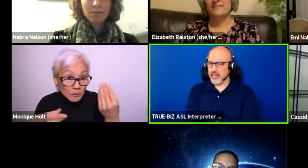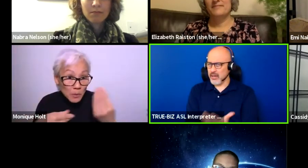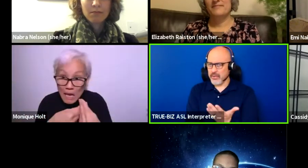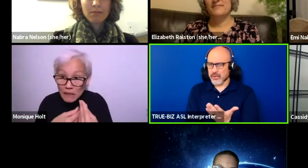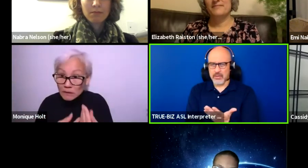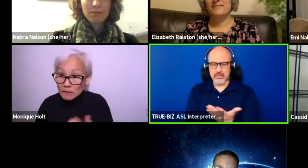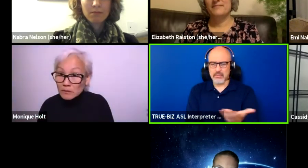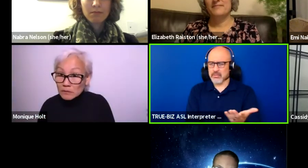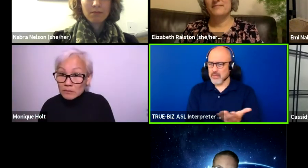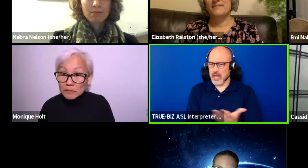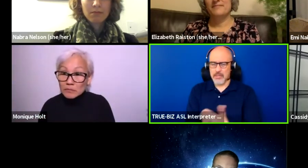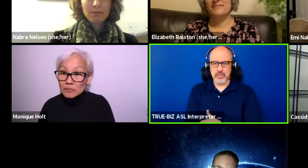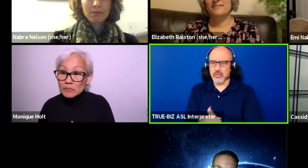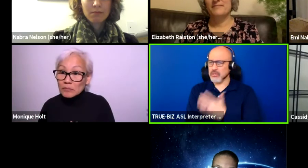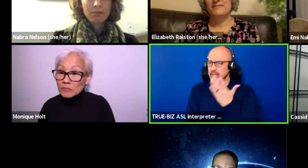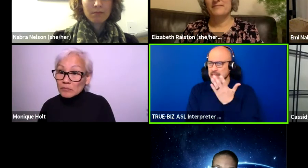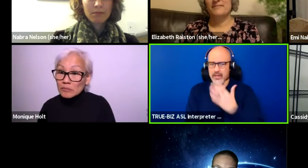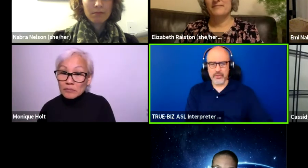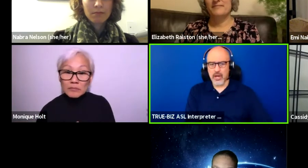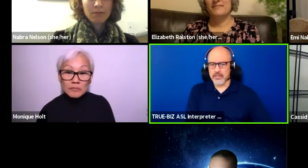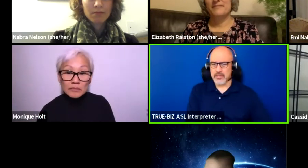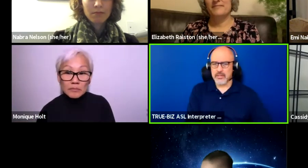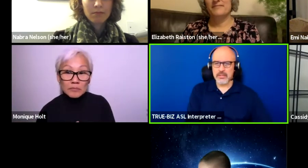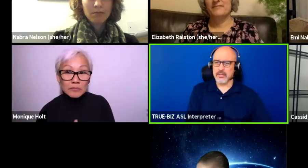Any other obstacles, any other thoughts?